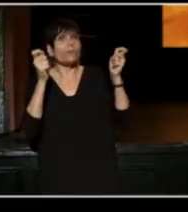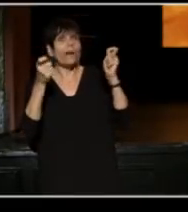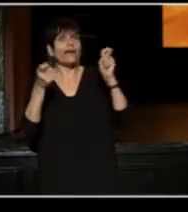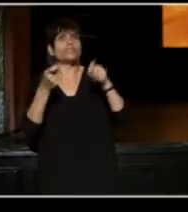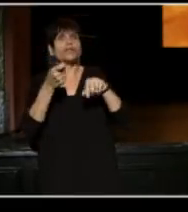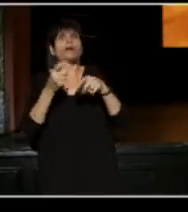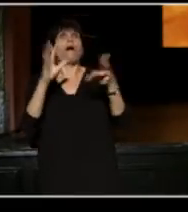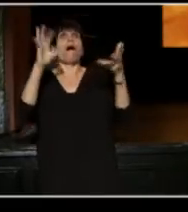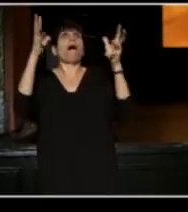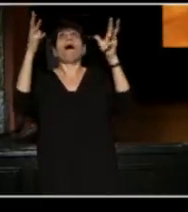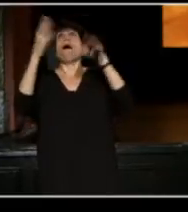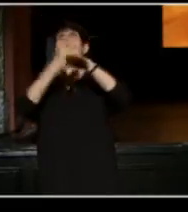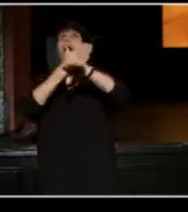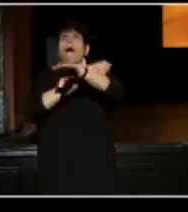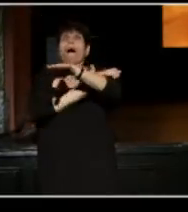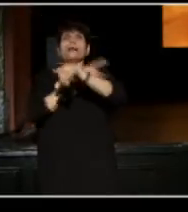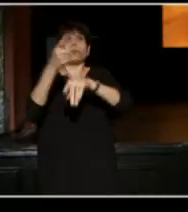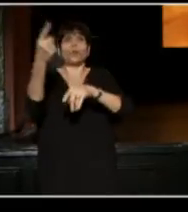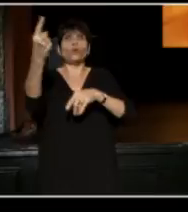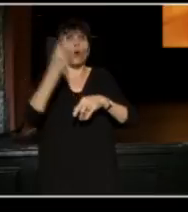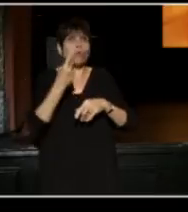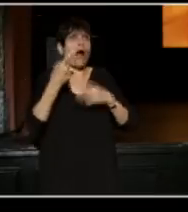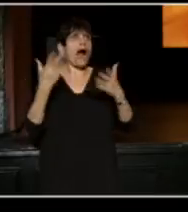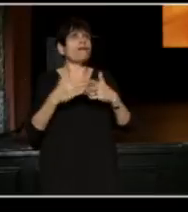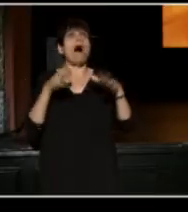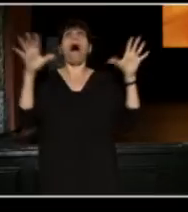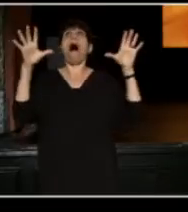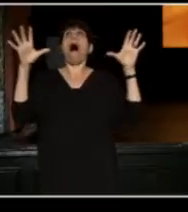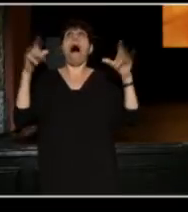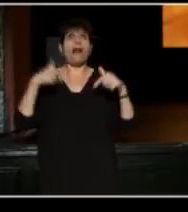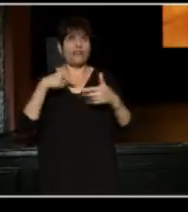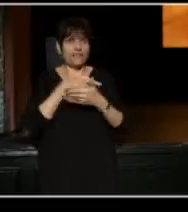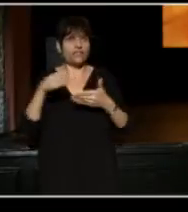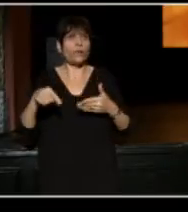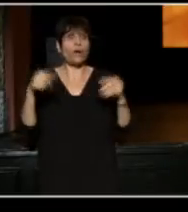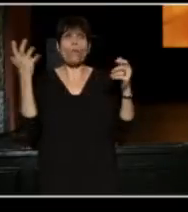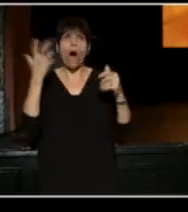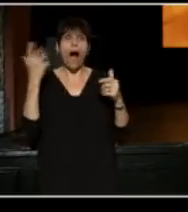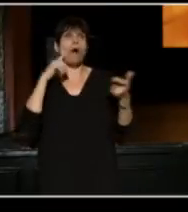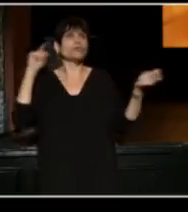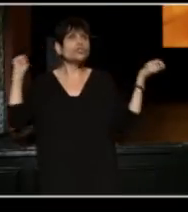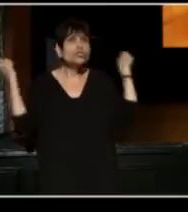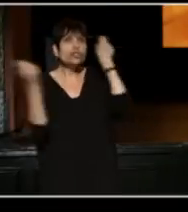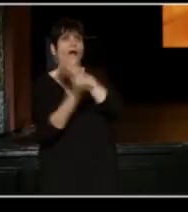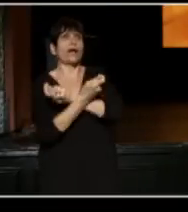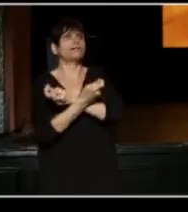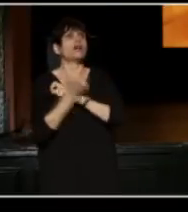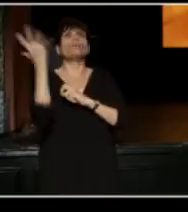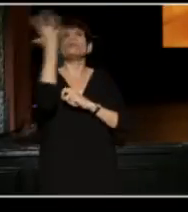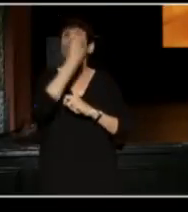that you guys have seen when you arrived this week. So, thanks to Playhouse Square for sharing all these gorgeous theaters with us